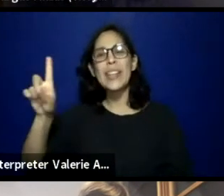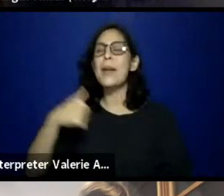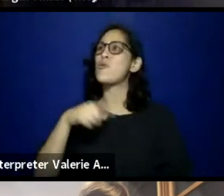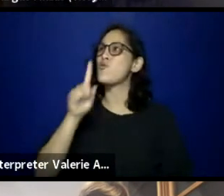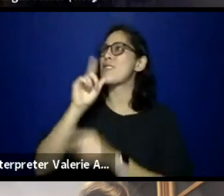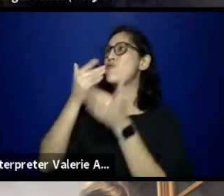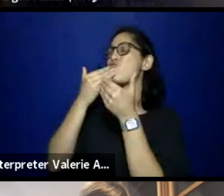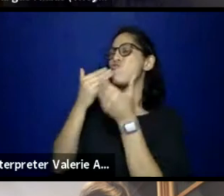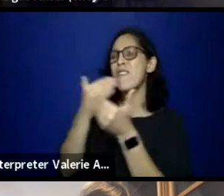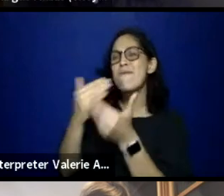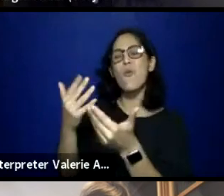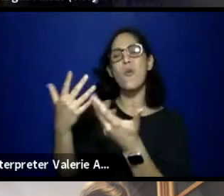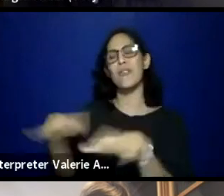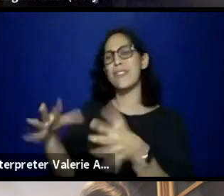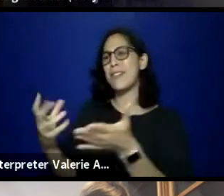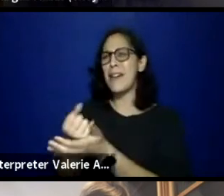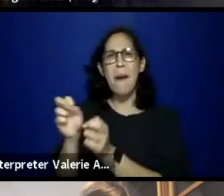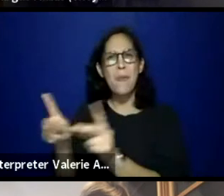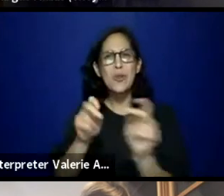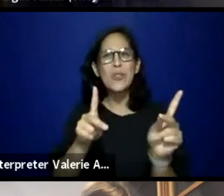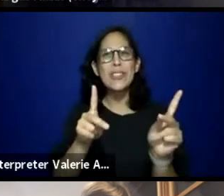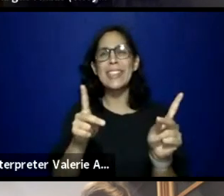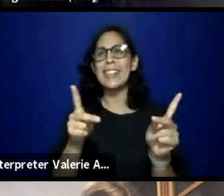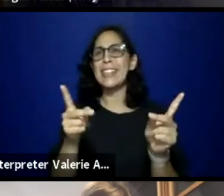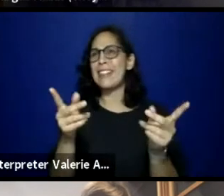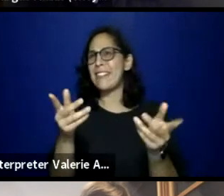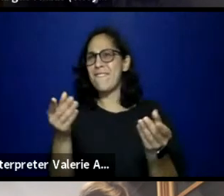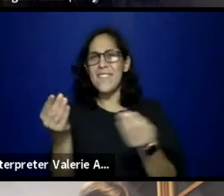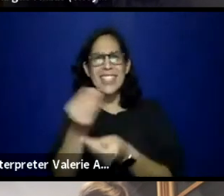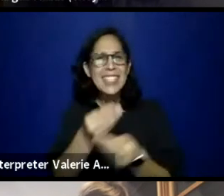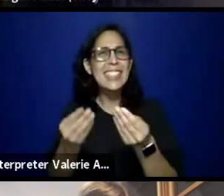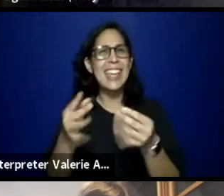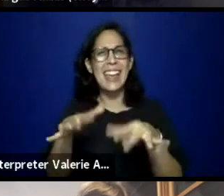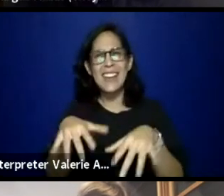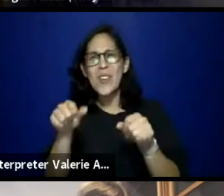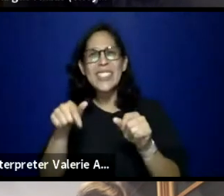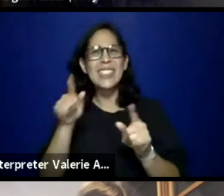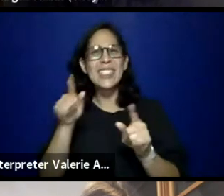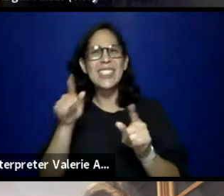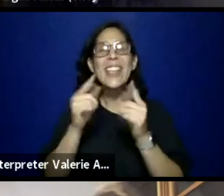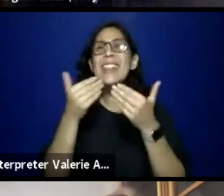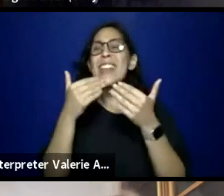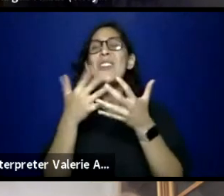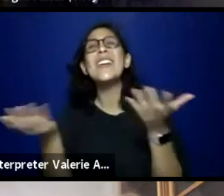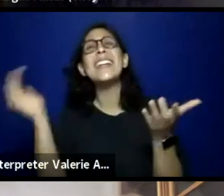to have facilitated this conversation tonight. Thank you again, HowlRound, for your sponsorship